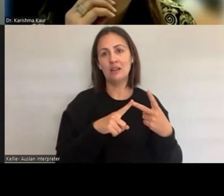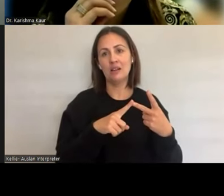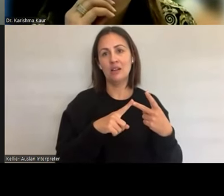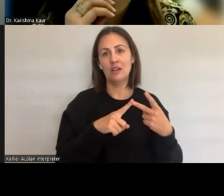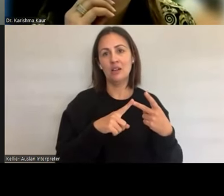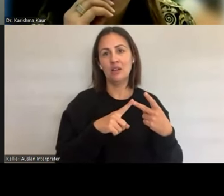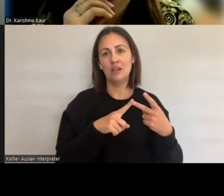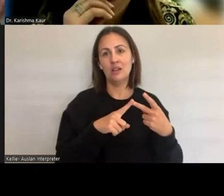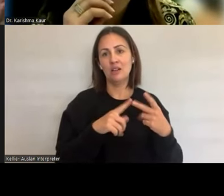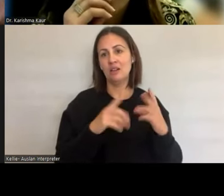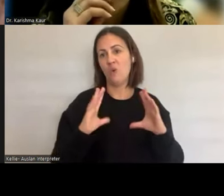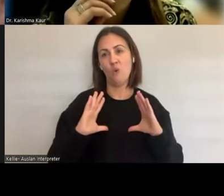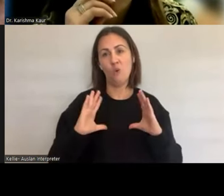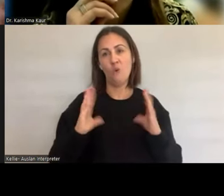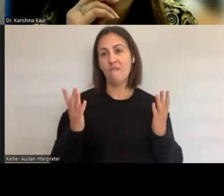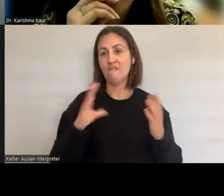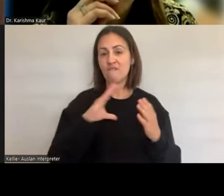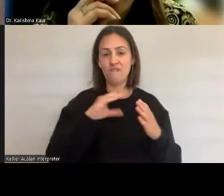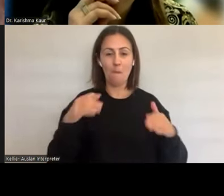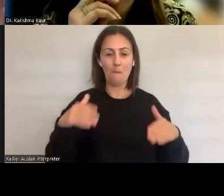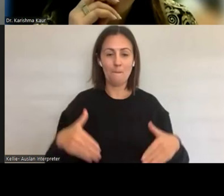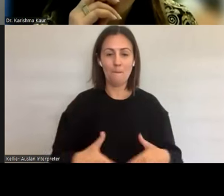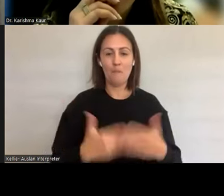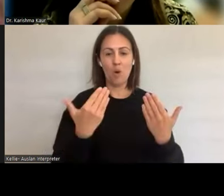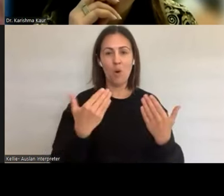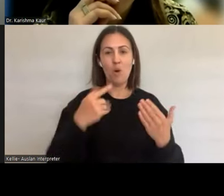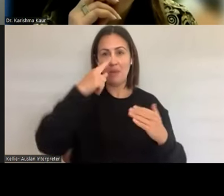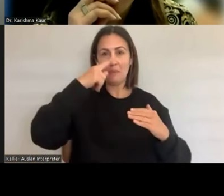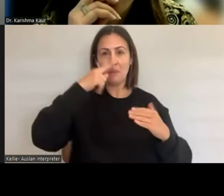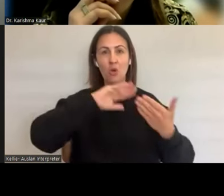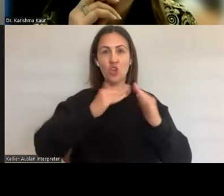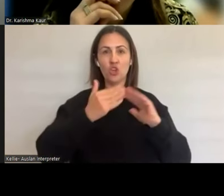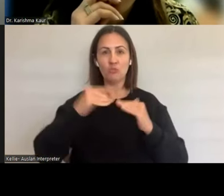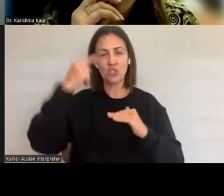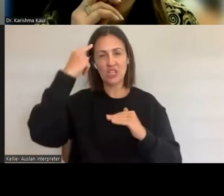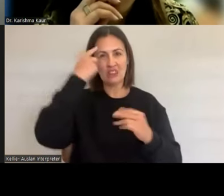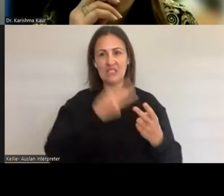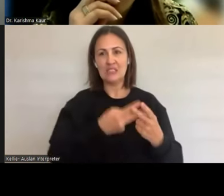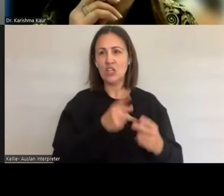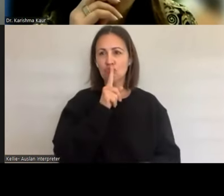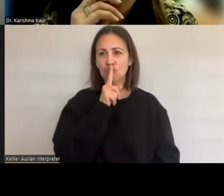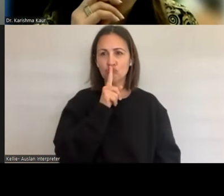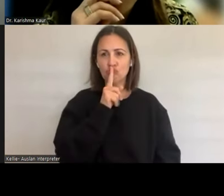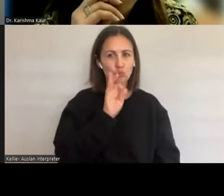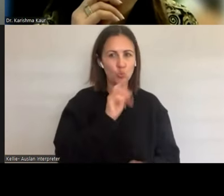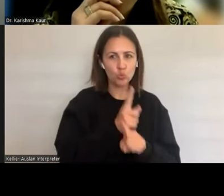this is the conversations just don't happen, we're in a vacuum. So having open conversations just don't happen, we're in a vacuum. So having open conversations.